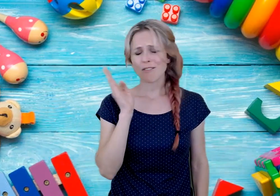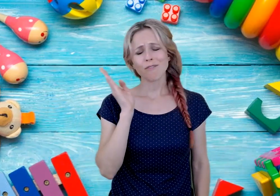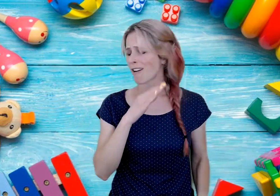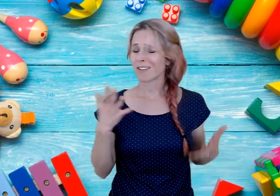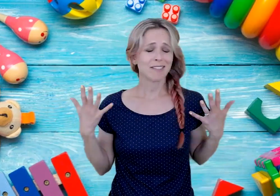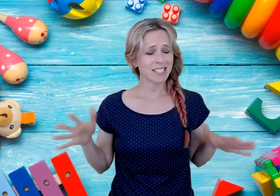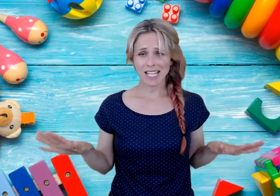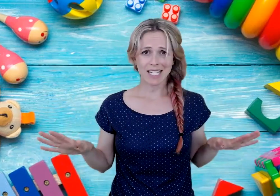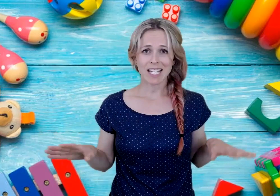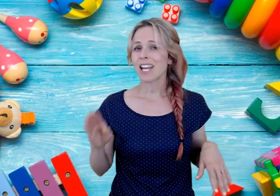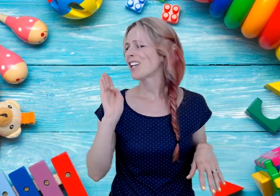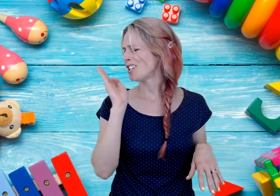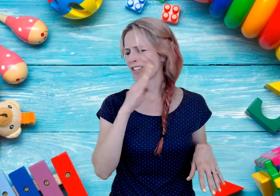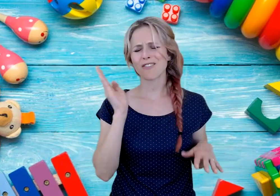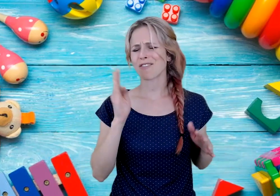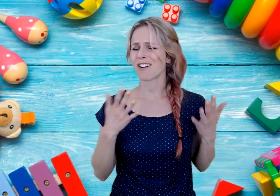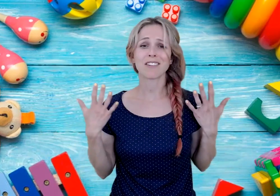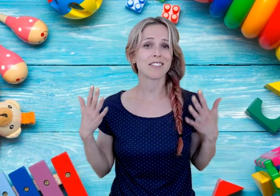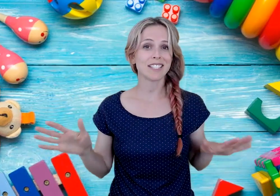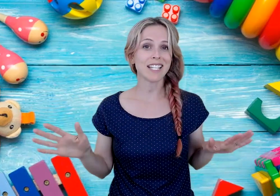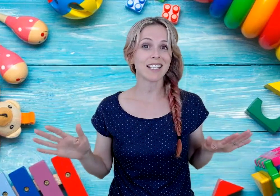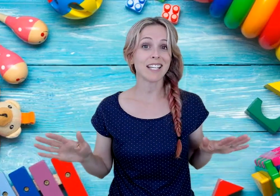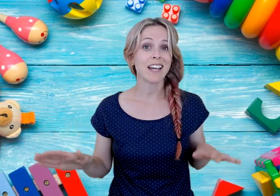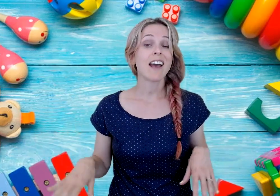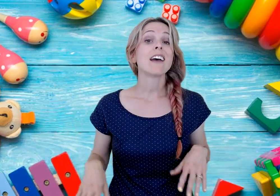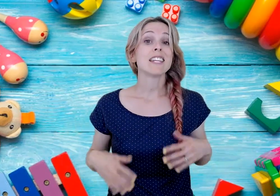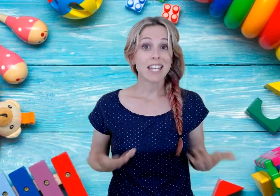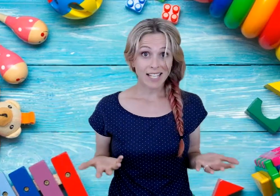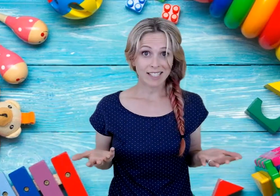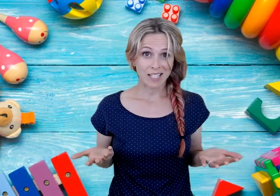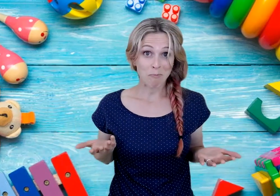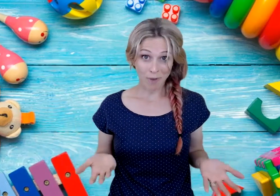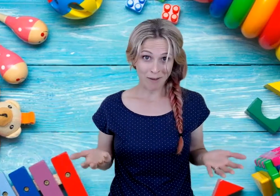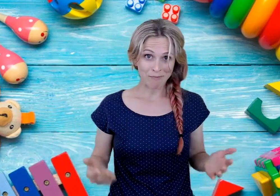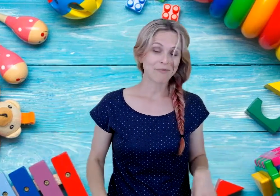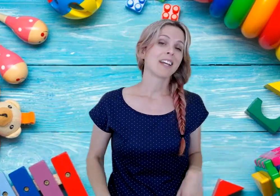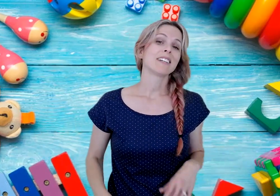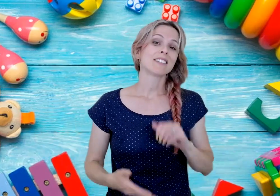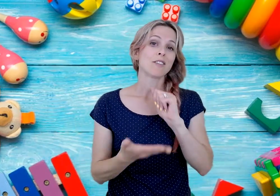You're no longer stinky, you're no longer stinky, nice clean bum.